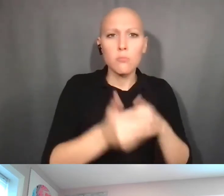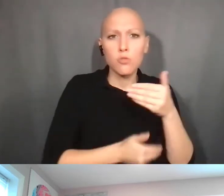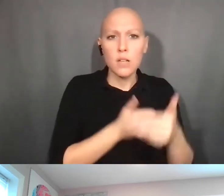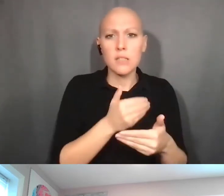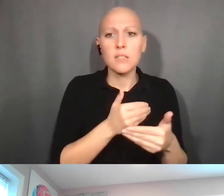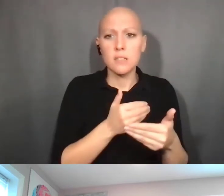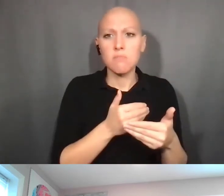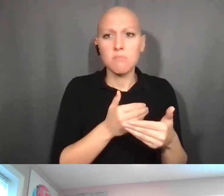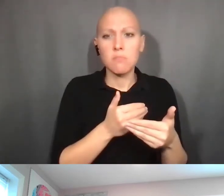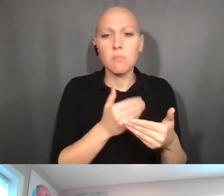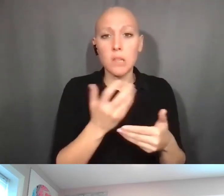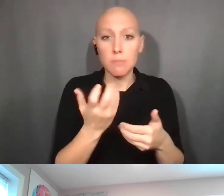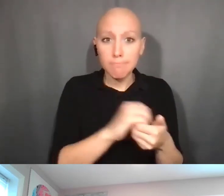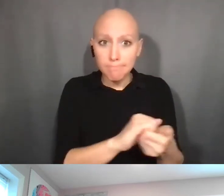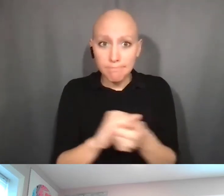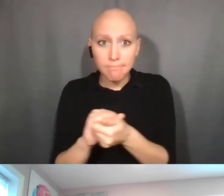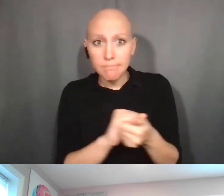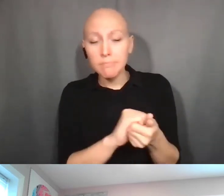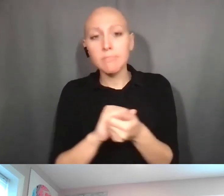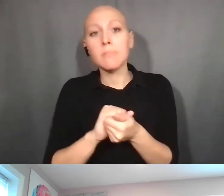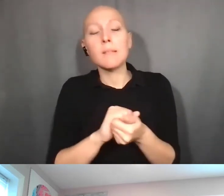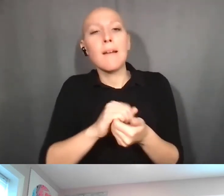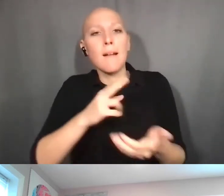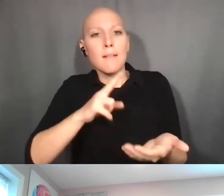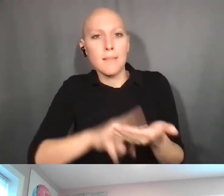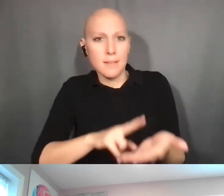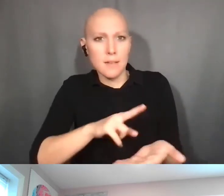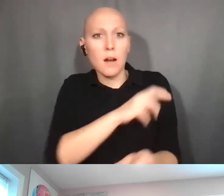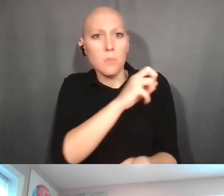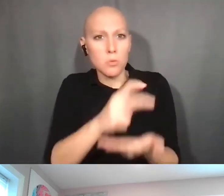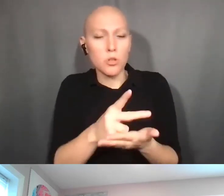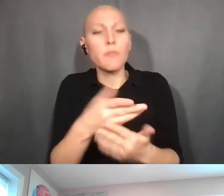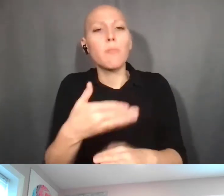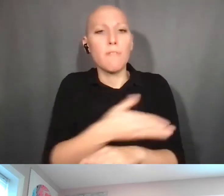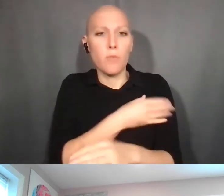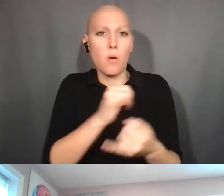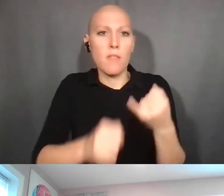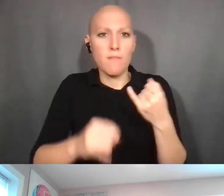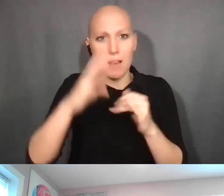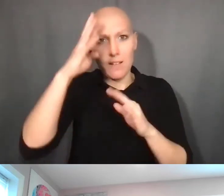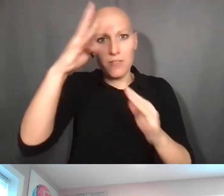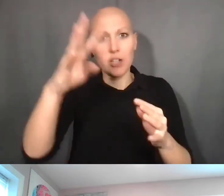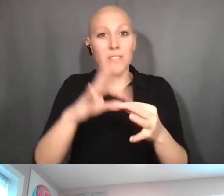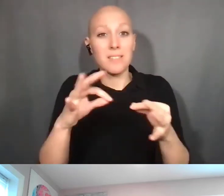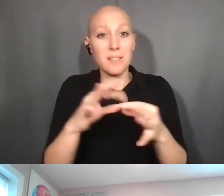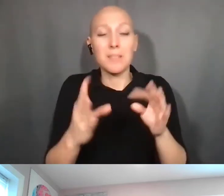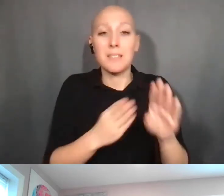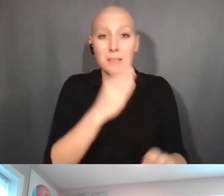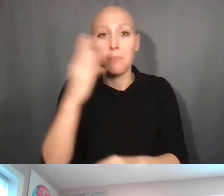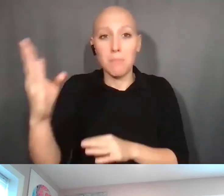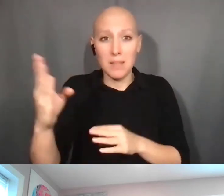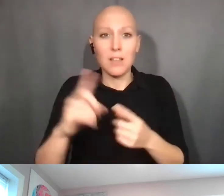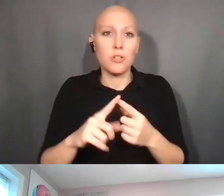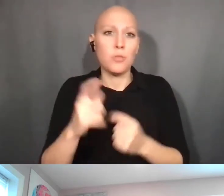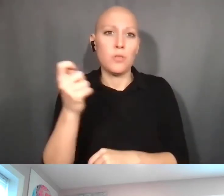before that final invention statement is actually submitted to the grants office. Scott Cooper: Right. Your final invention statement